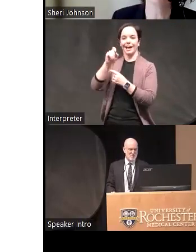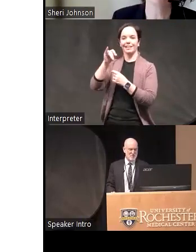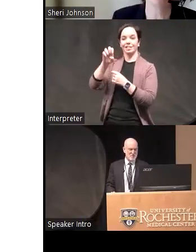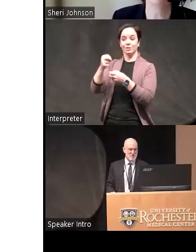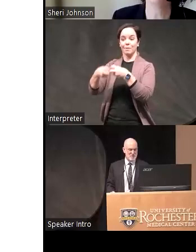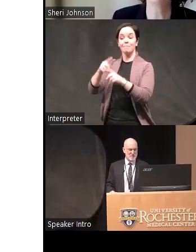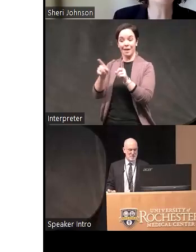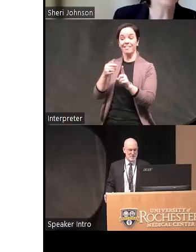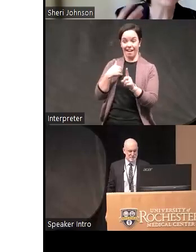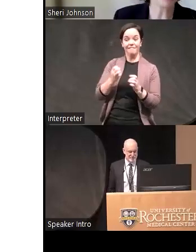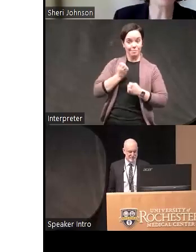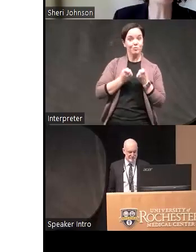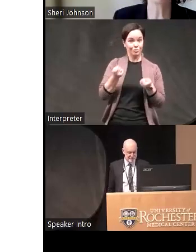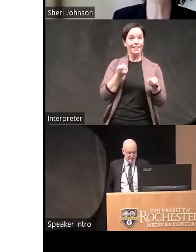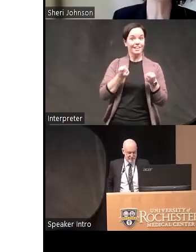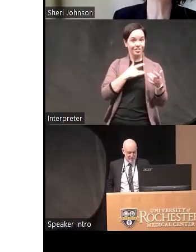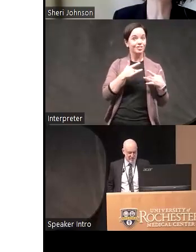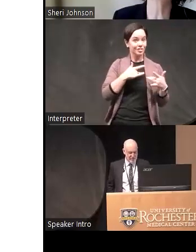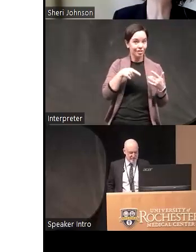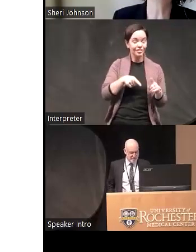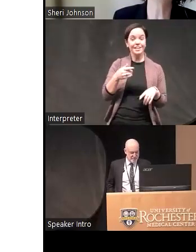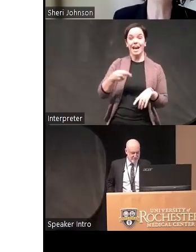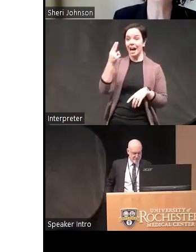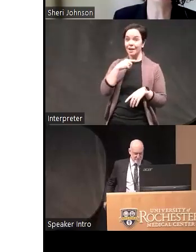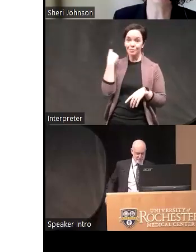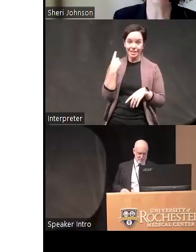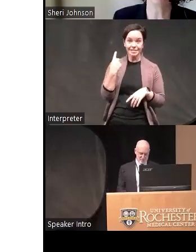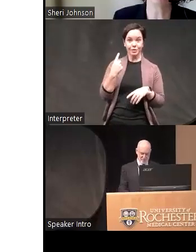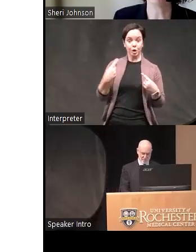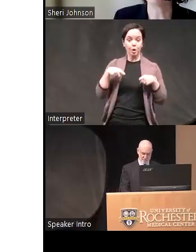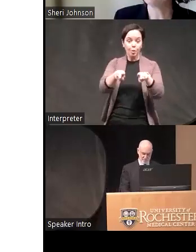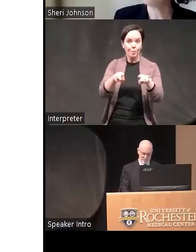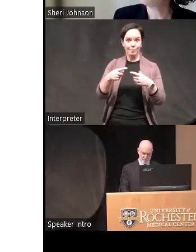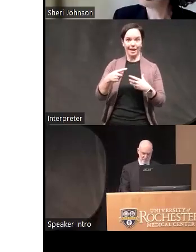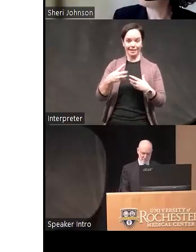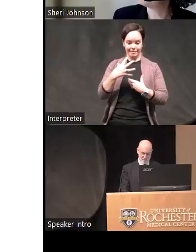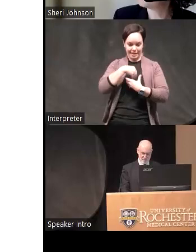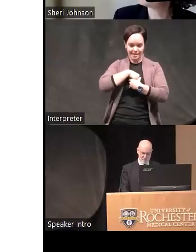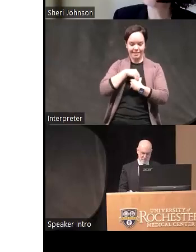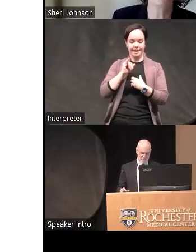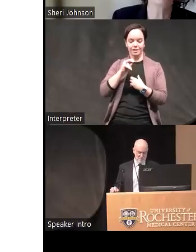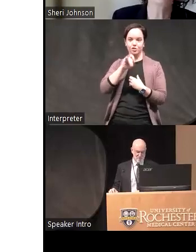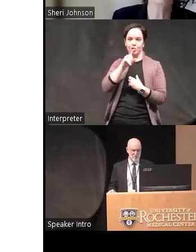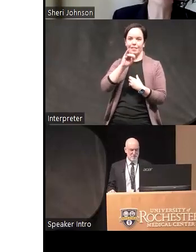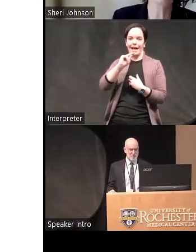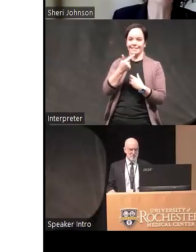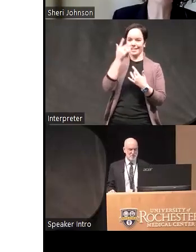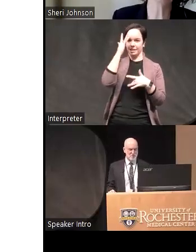concerns they're at high risk for comorbid internalizing conditions um and so we wanted